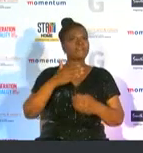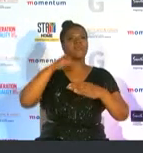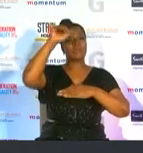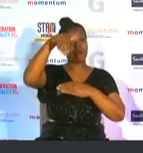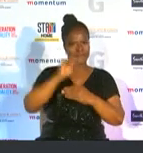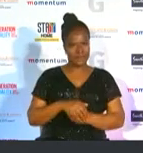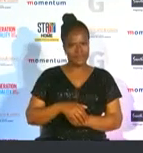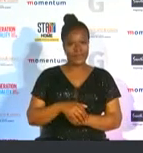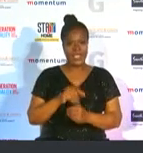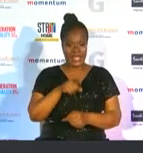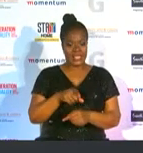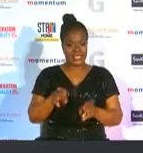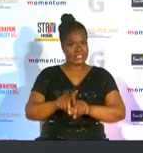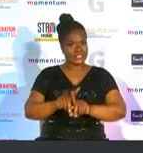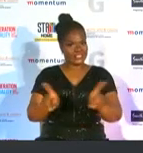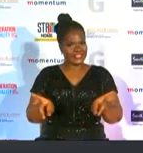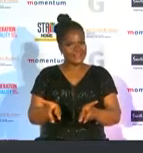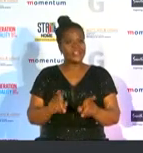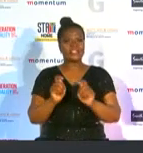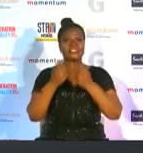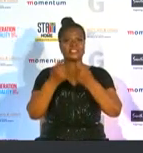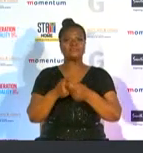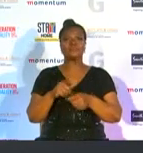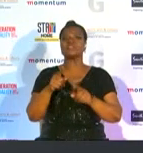the diverse team of strong players come together on the court